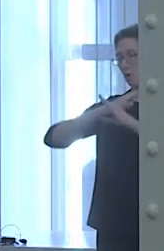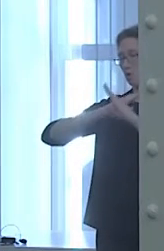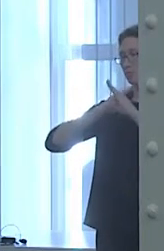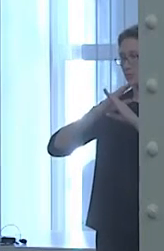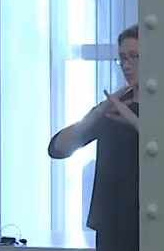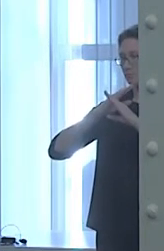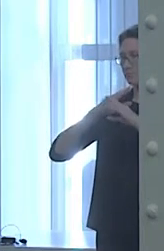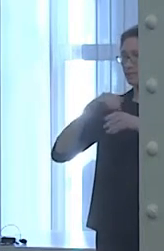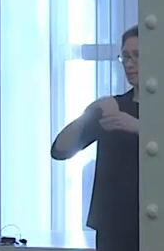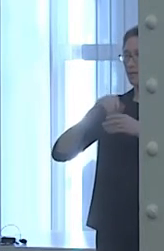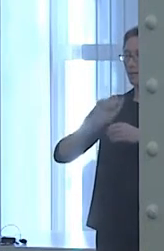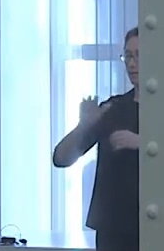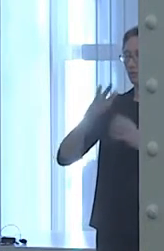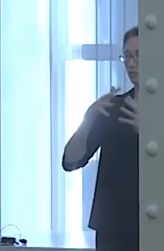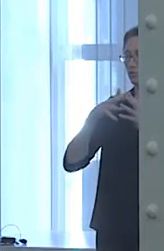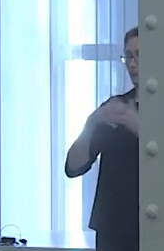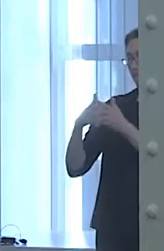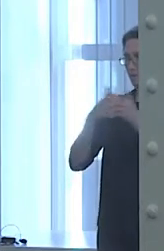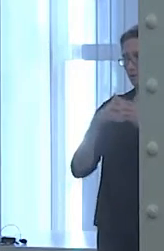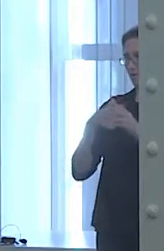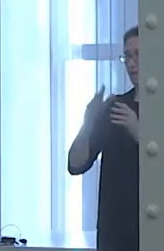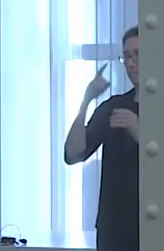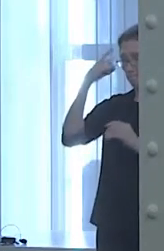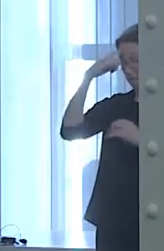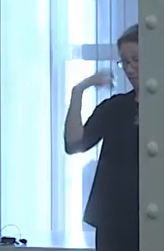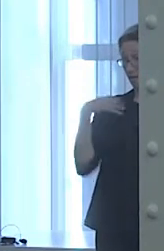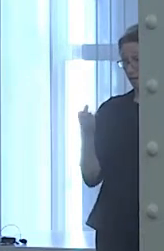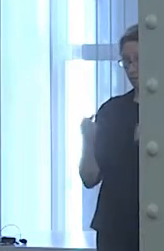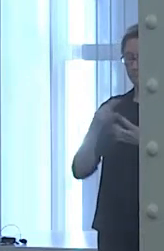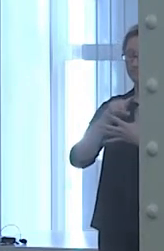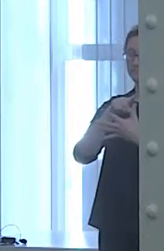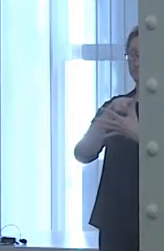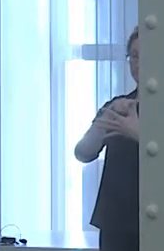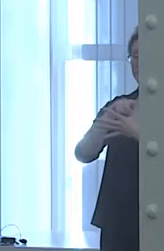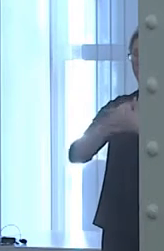The first one is by finding mental health professionals